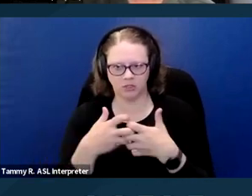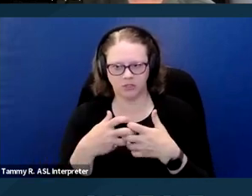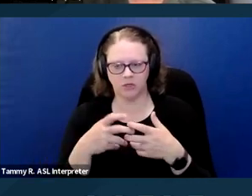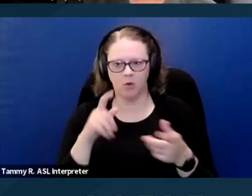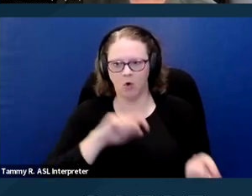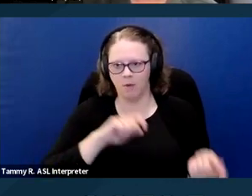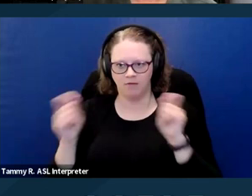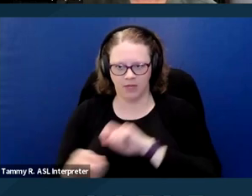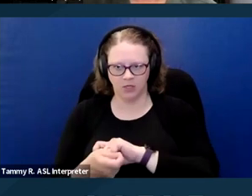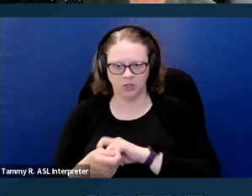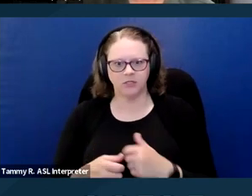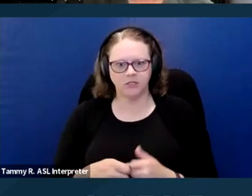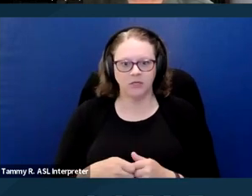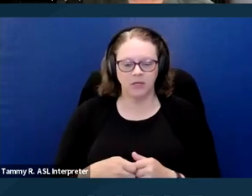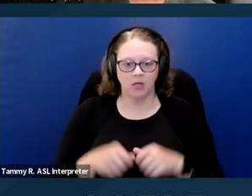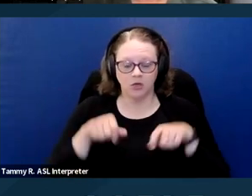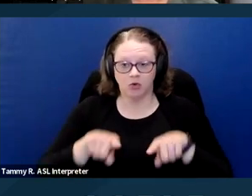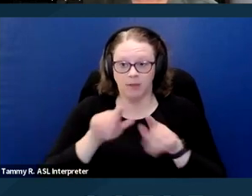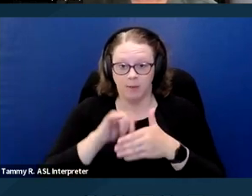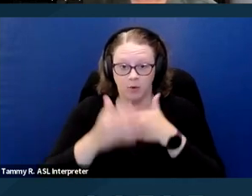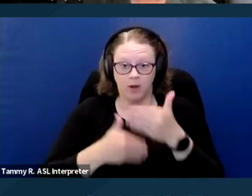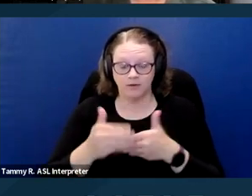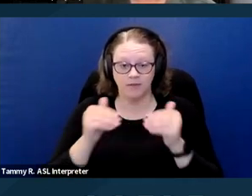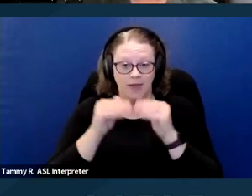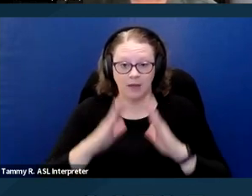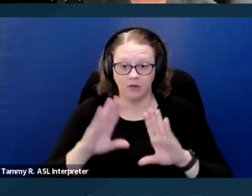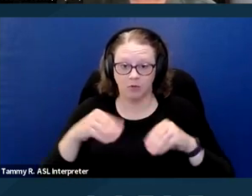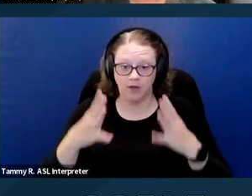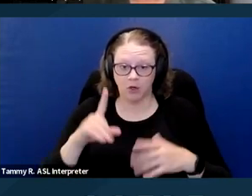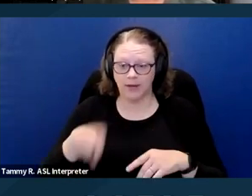A housing provider cannot insist on specific types of evidence.